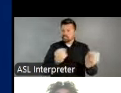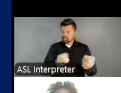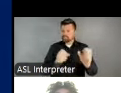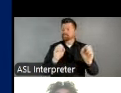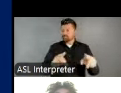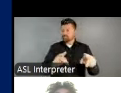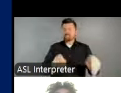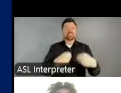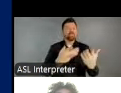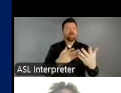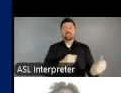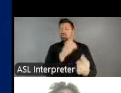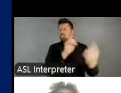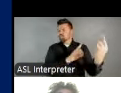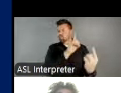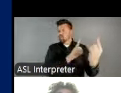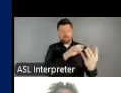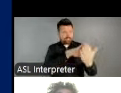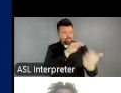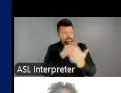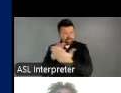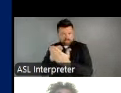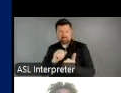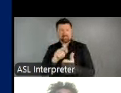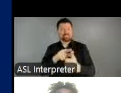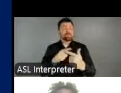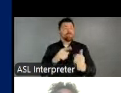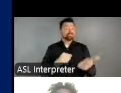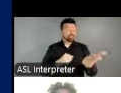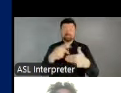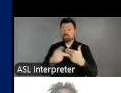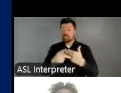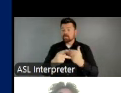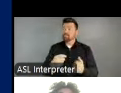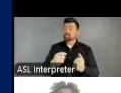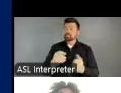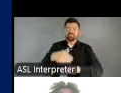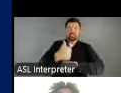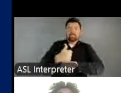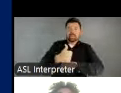learning. ArtsHERE will create opportunities for research to identify best practices,